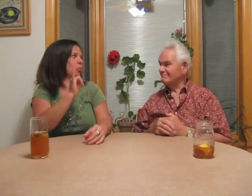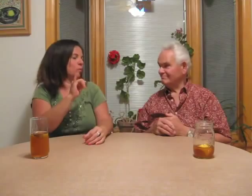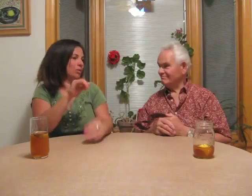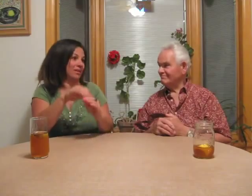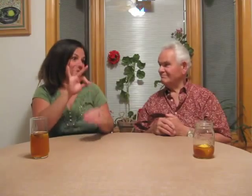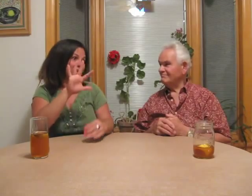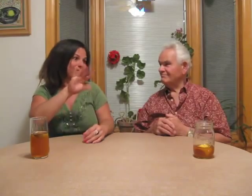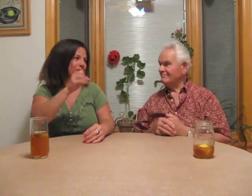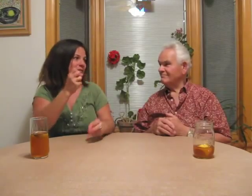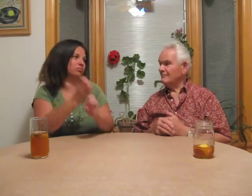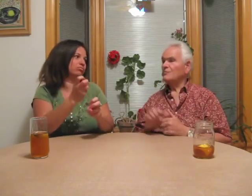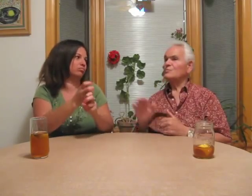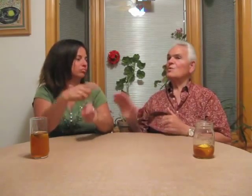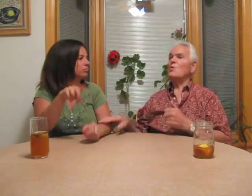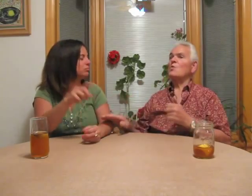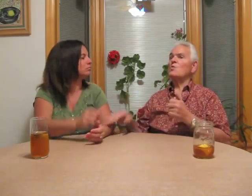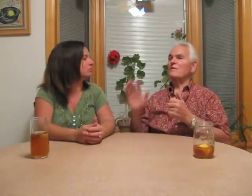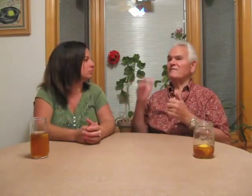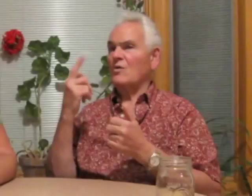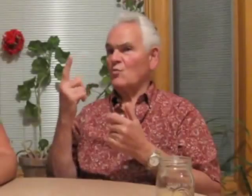You were fortunate that you were able to pick up faster knowing that kind of experience in 1950s was not common.